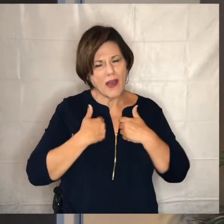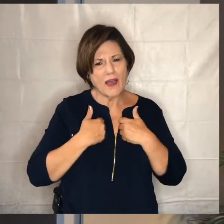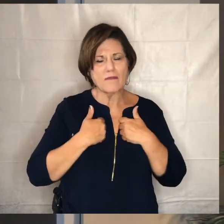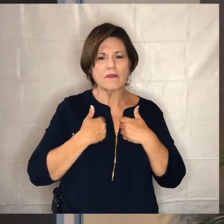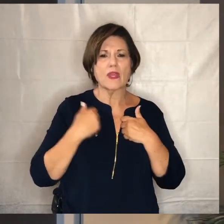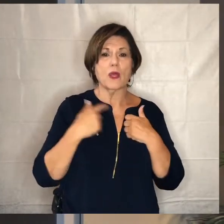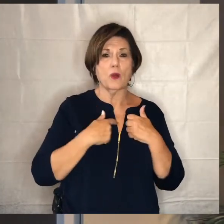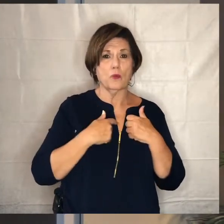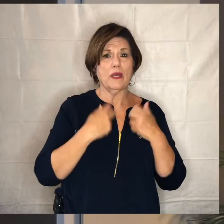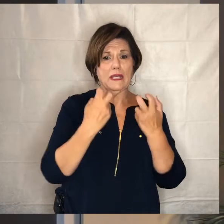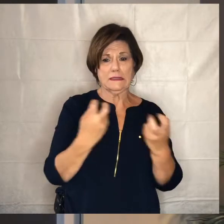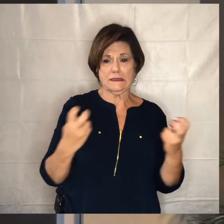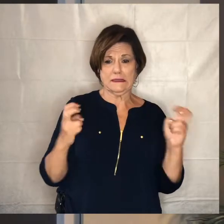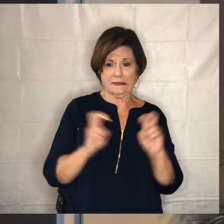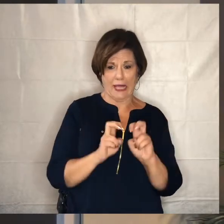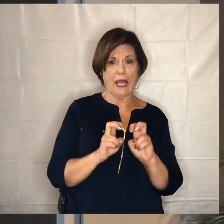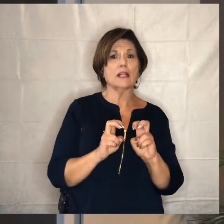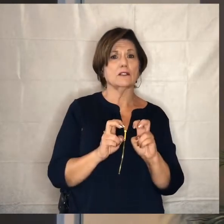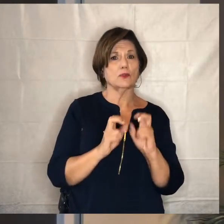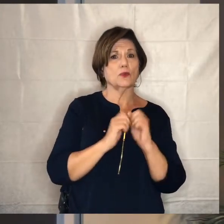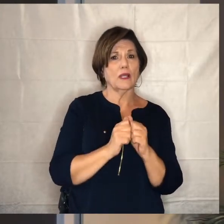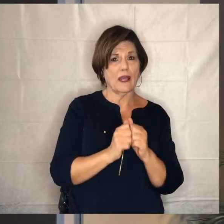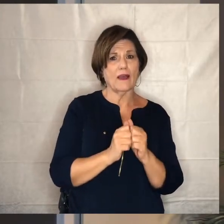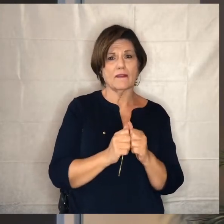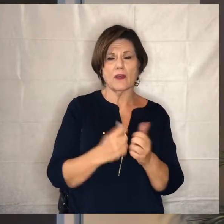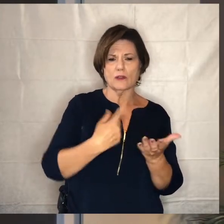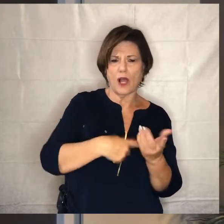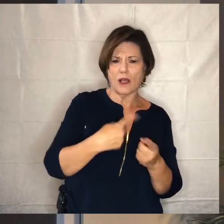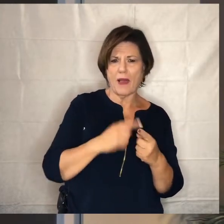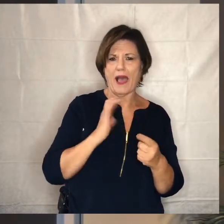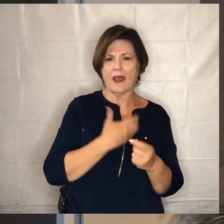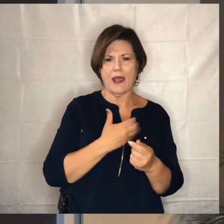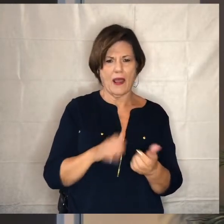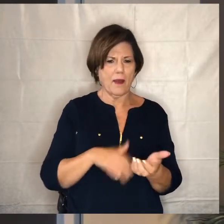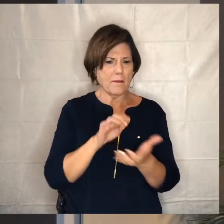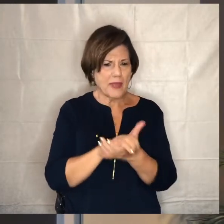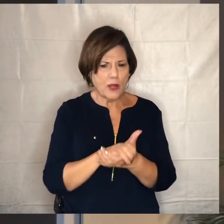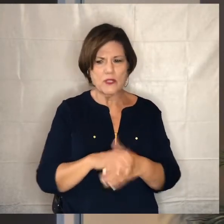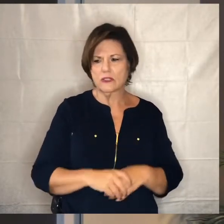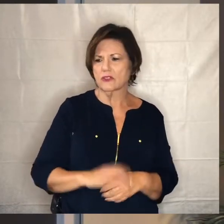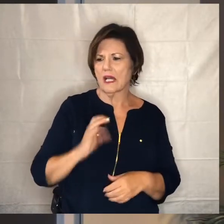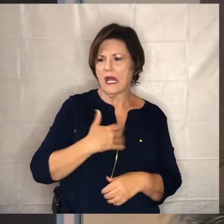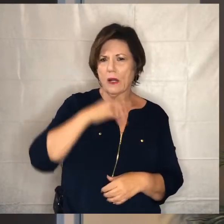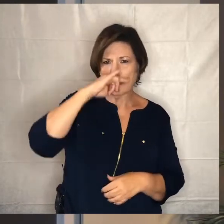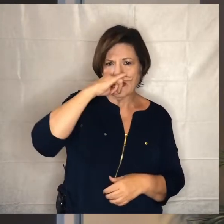and uh talk about you know our marriages and our kids and our work and our